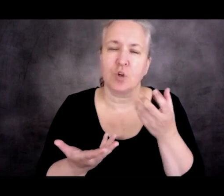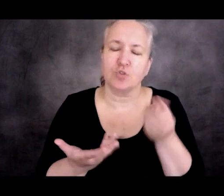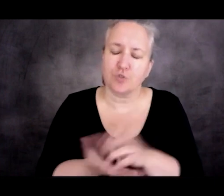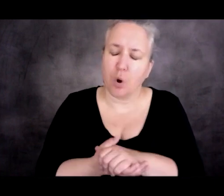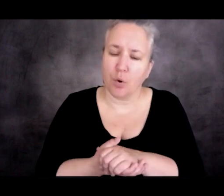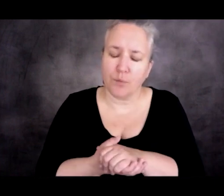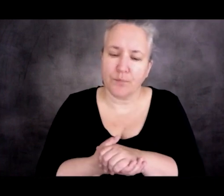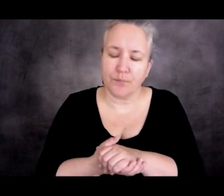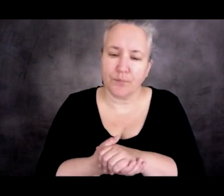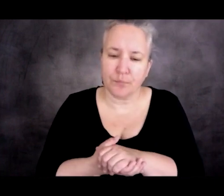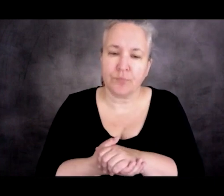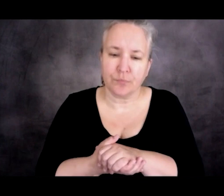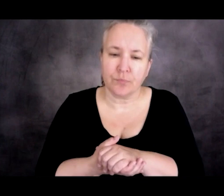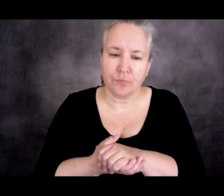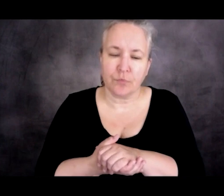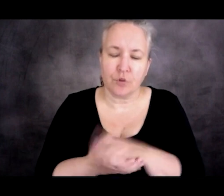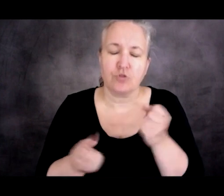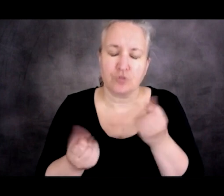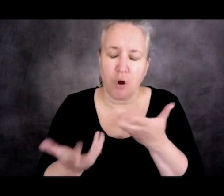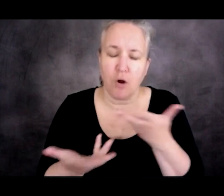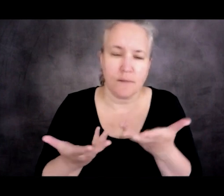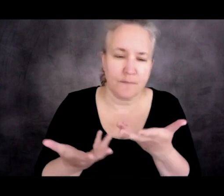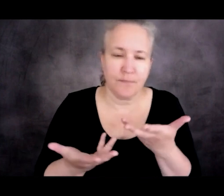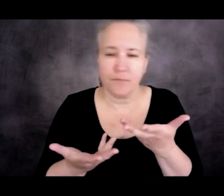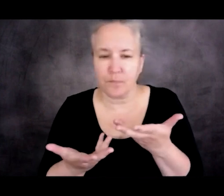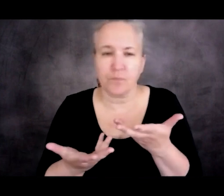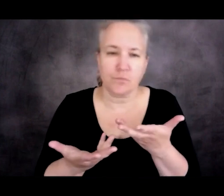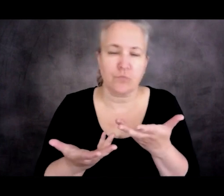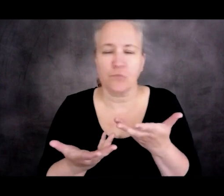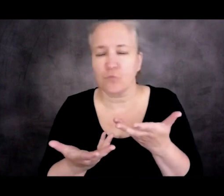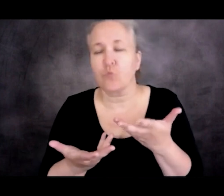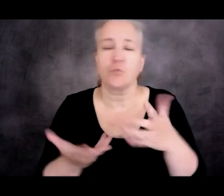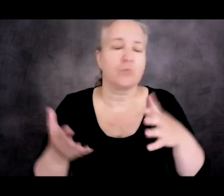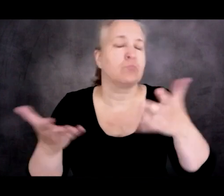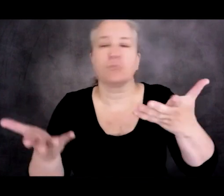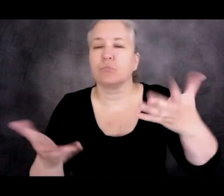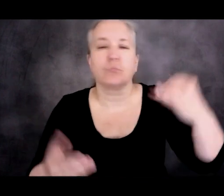So if you were to say that the cost of asylum